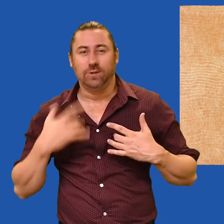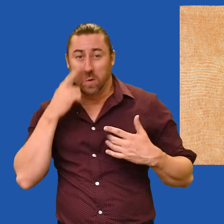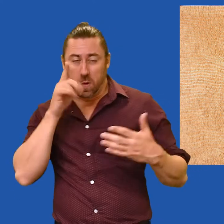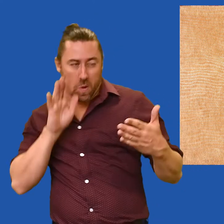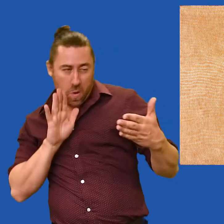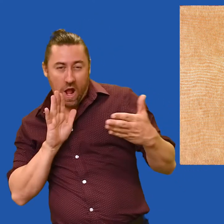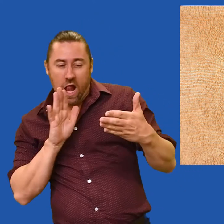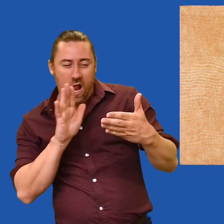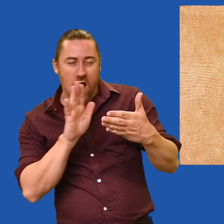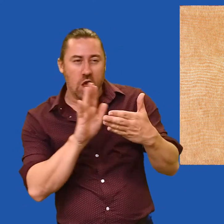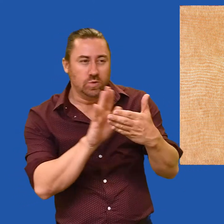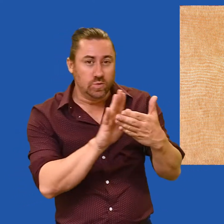Start by coming up close to the work.